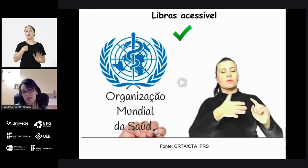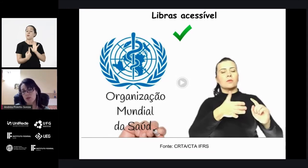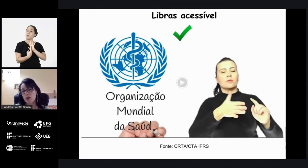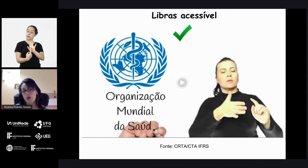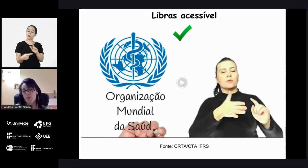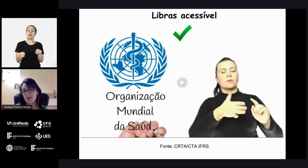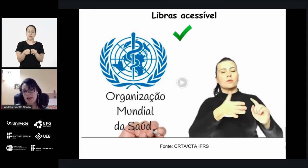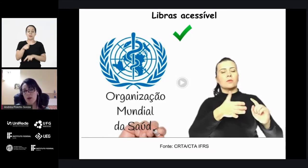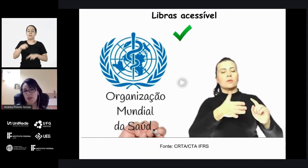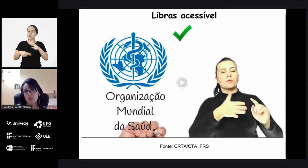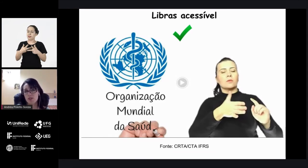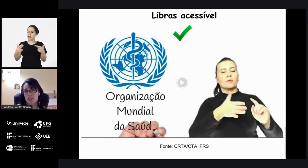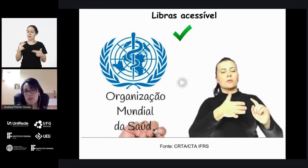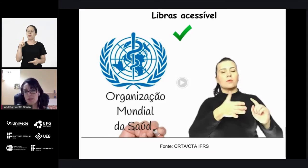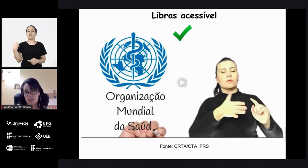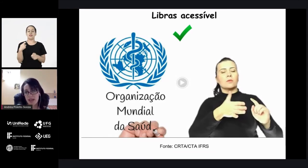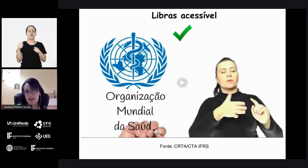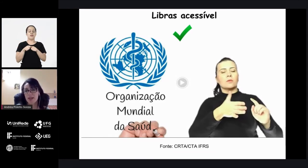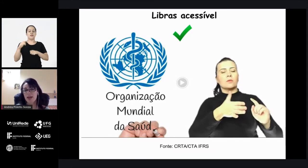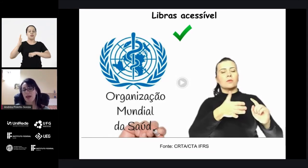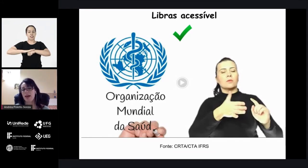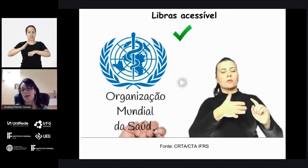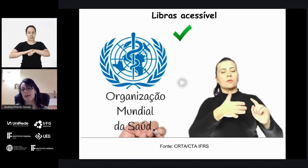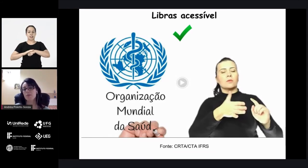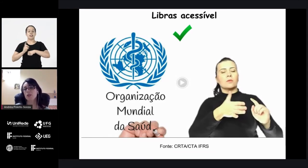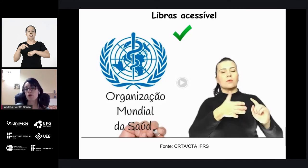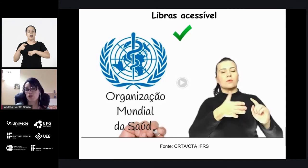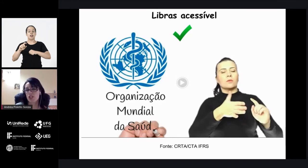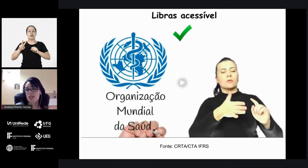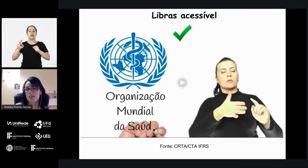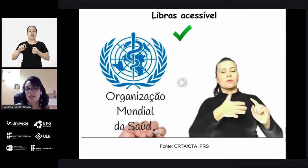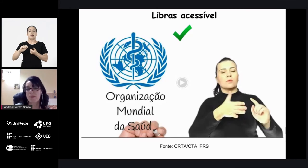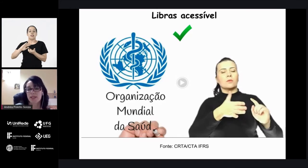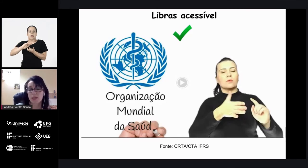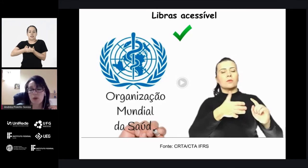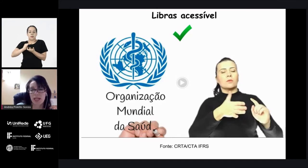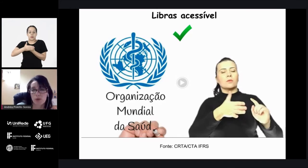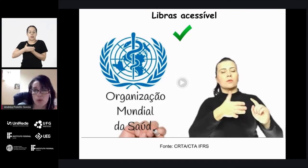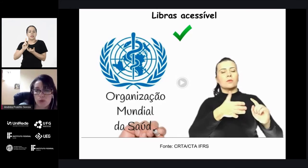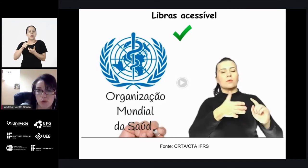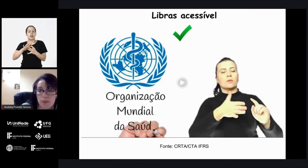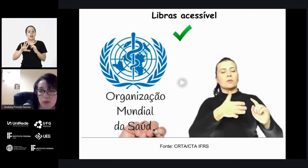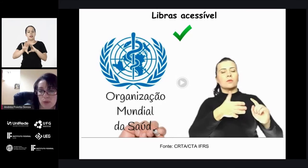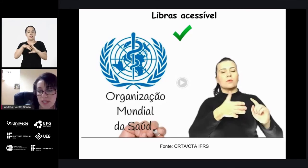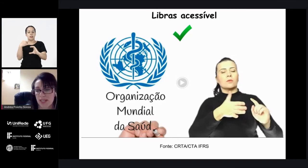is here so I present the material we made from the series is terminology and also on